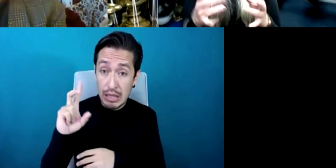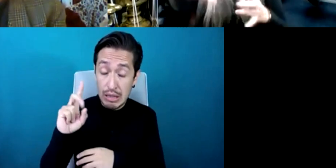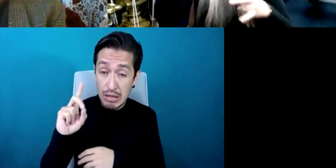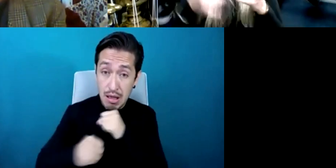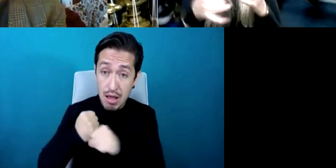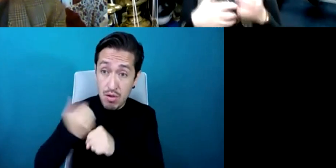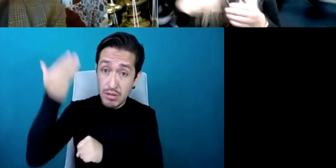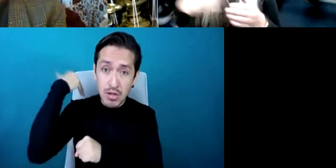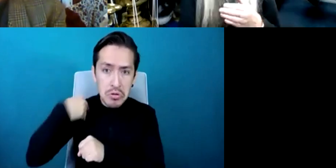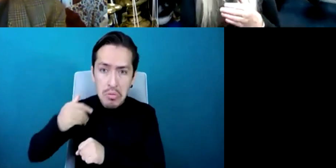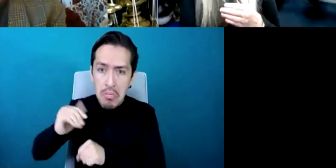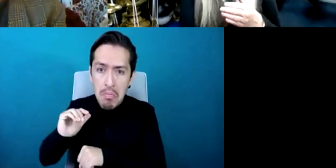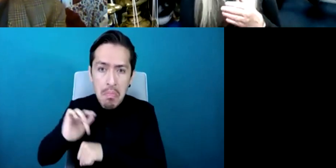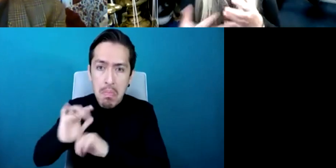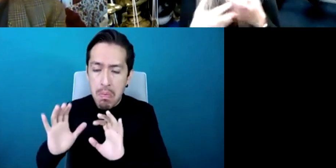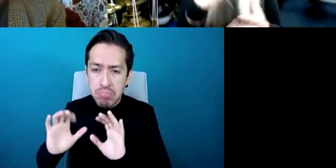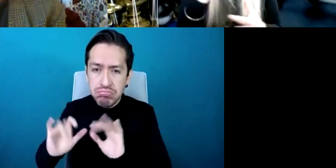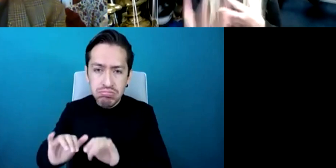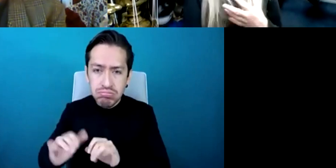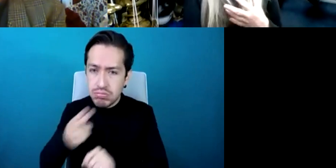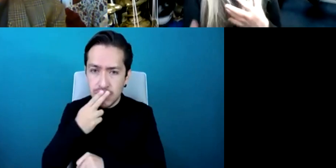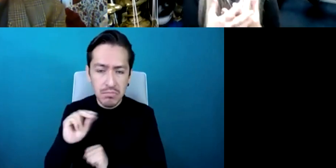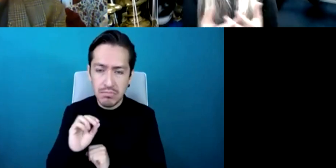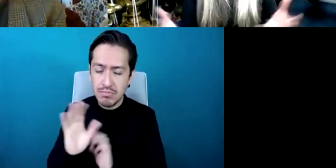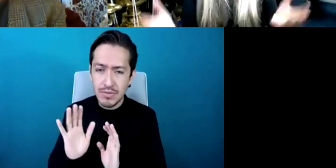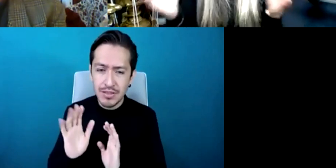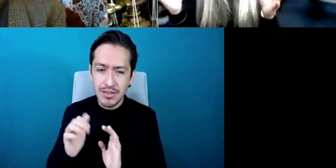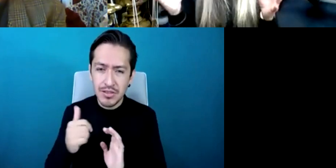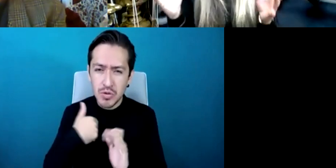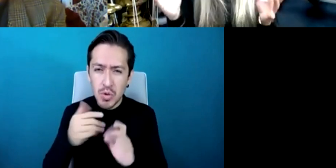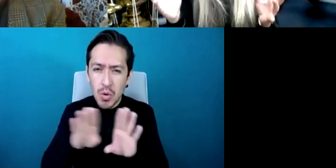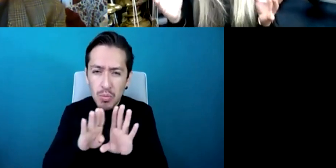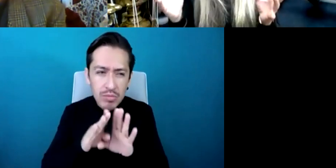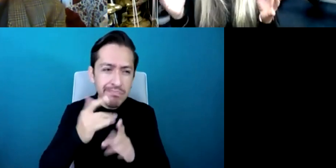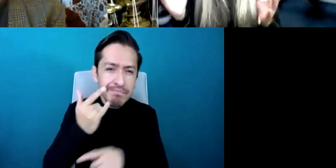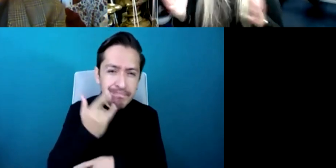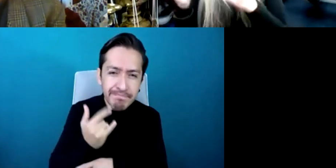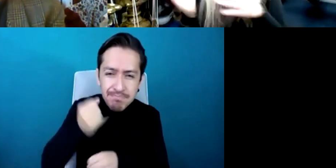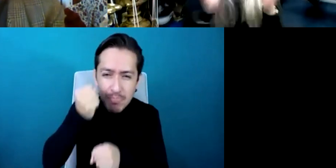how techniques had developed how it was being used in today's musical landscape the following